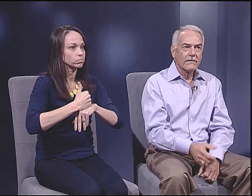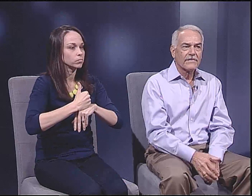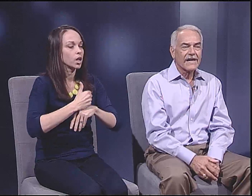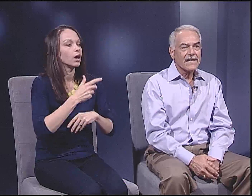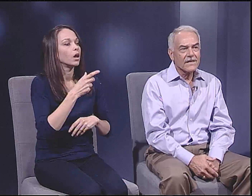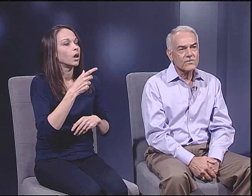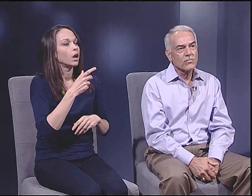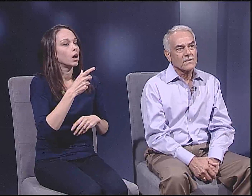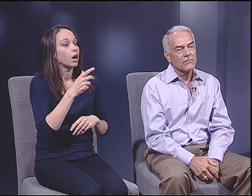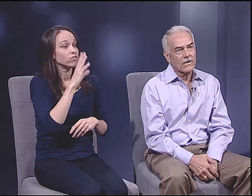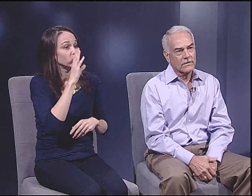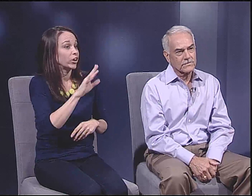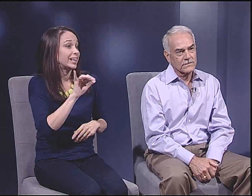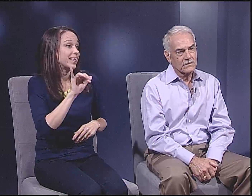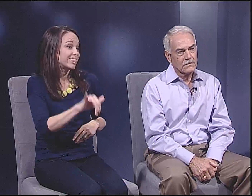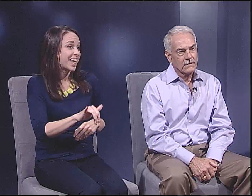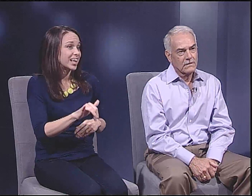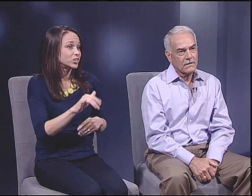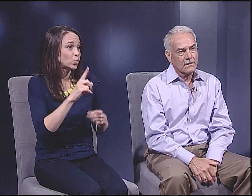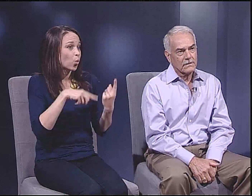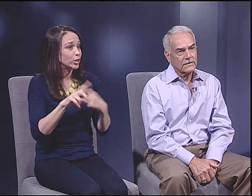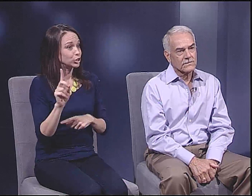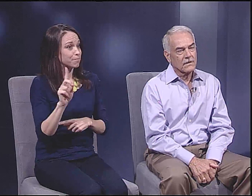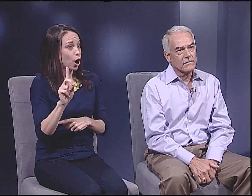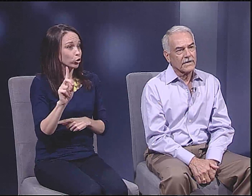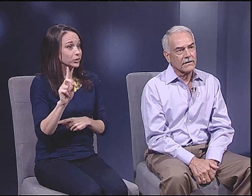that is what democracy is all about.